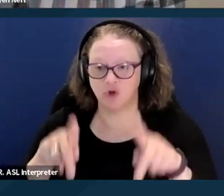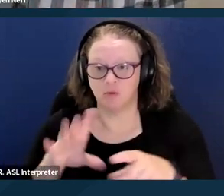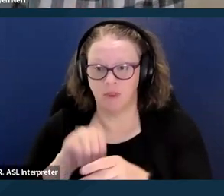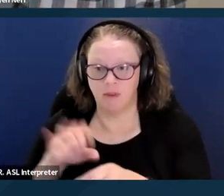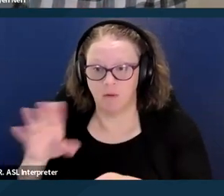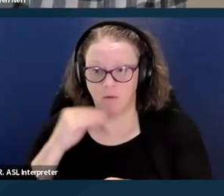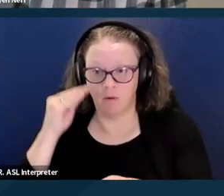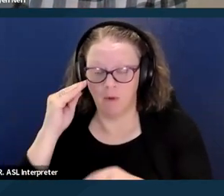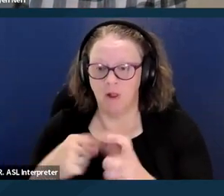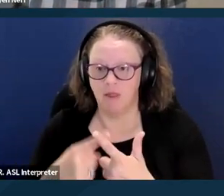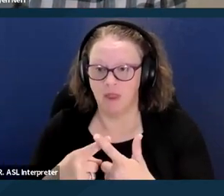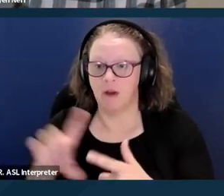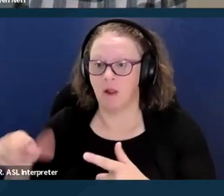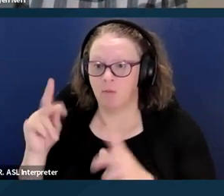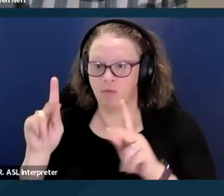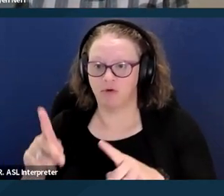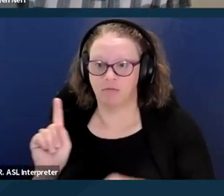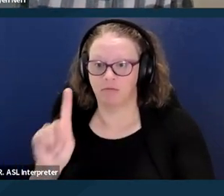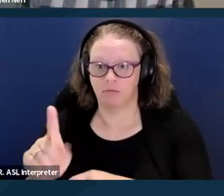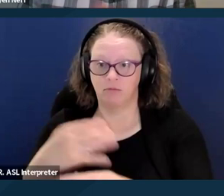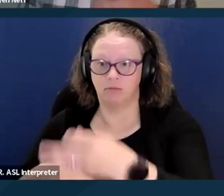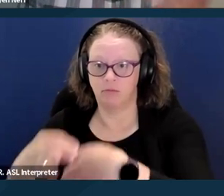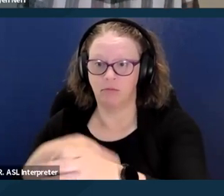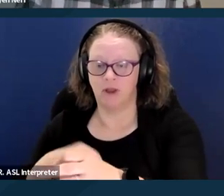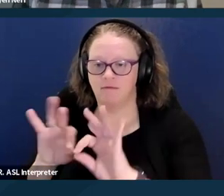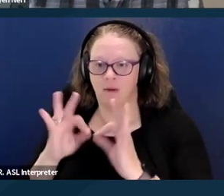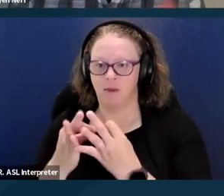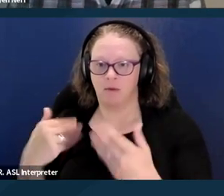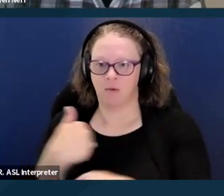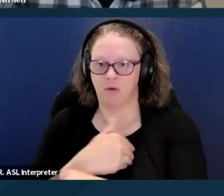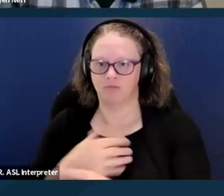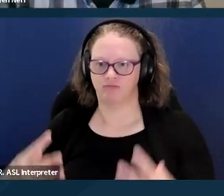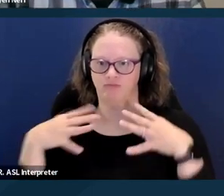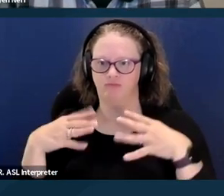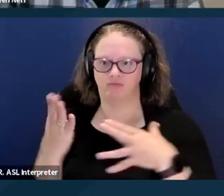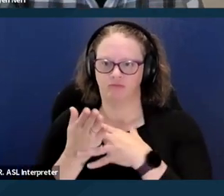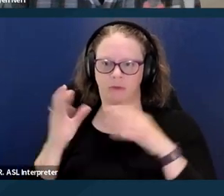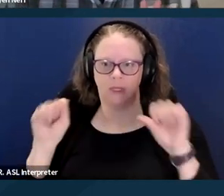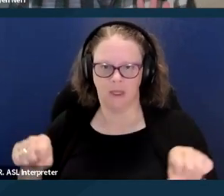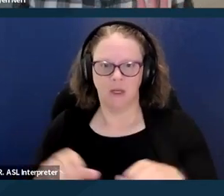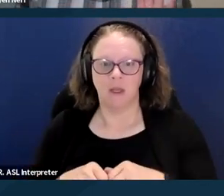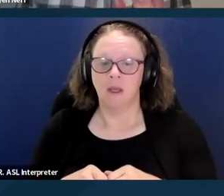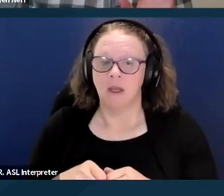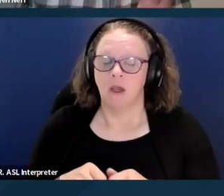so that family member can have a break from that. Environmental accessibility adaptations,